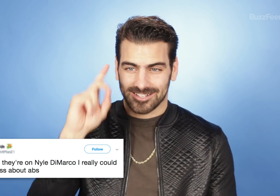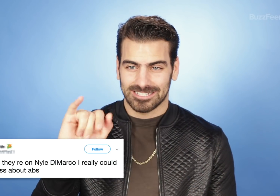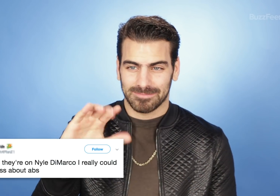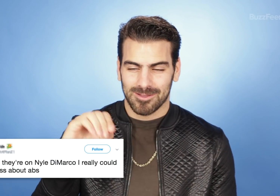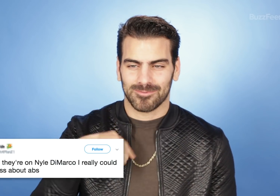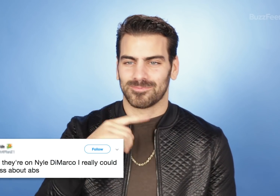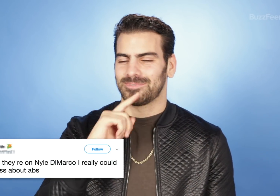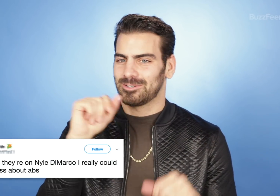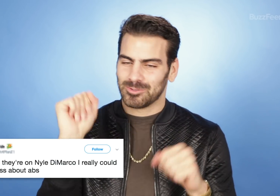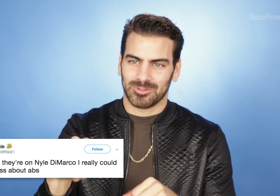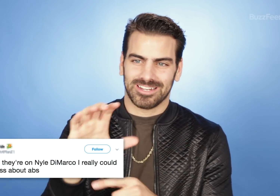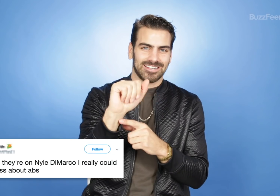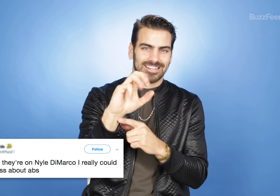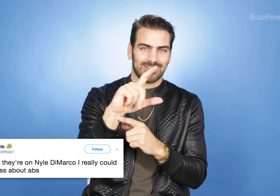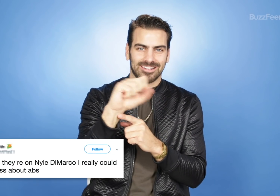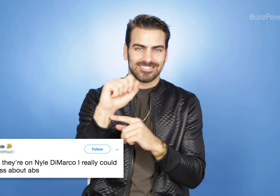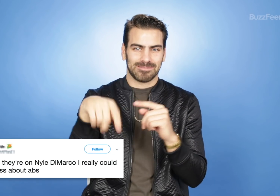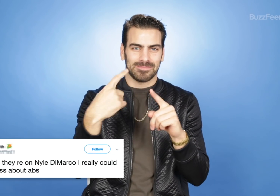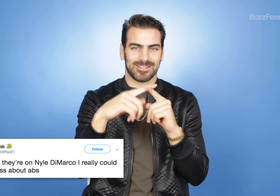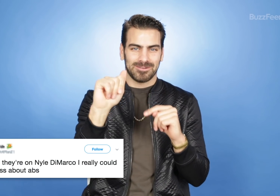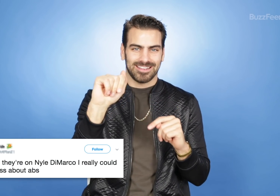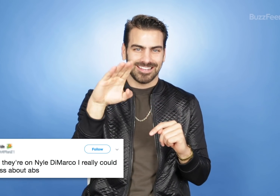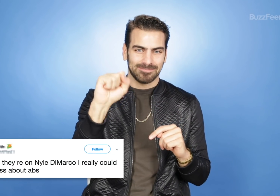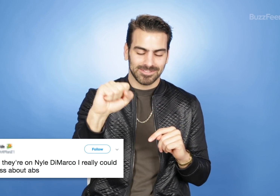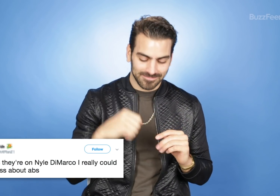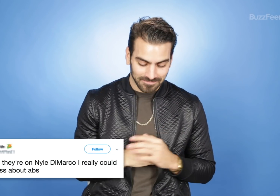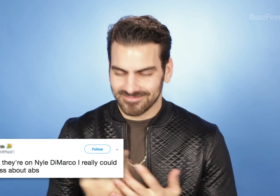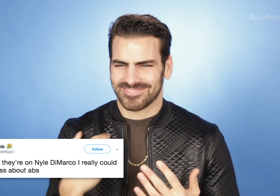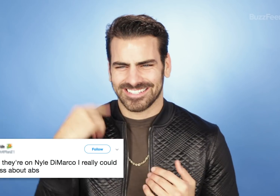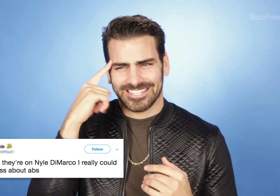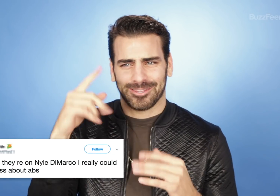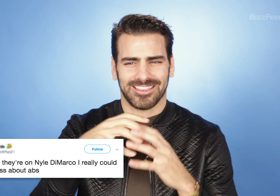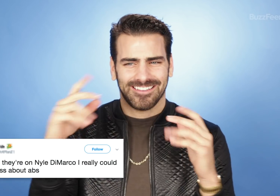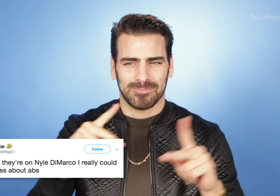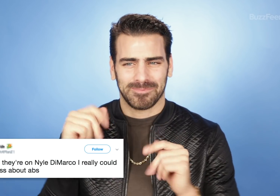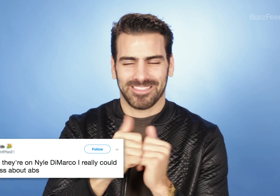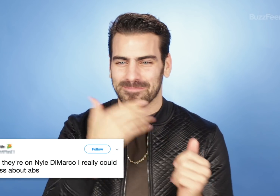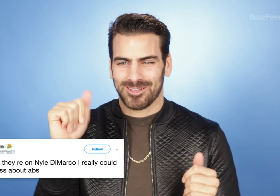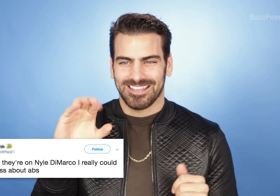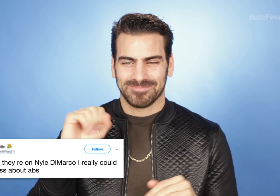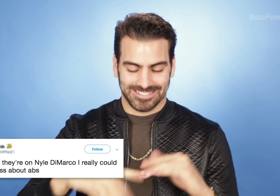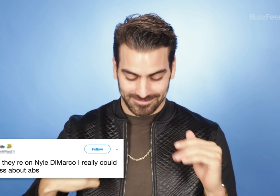Unless they're on Nyle DiMarco, I could really care less about abs. I think a lot of people have better abs than me,